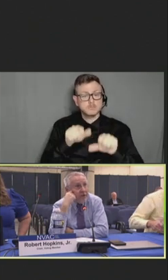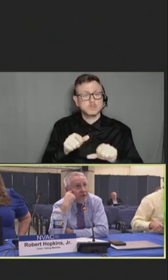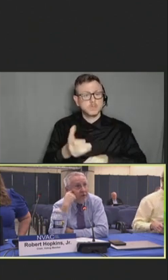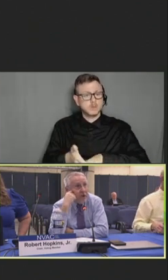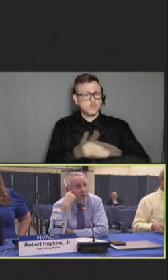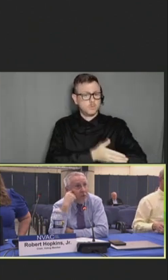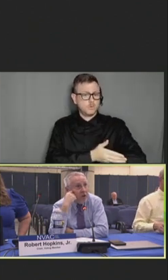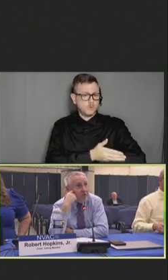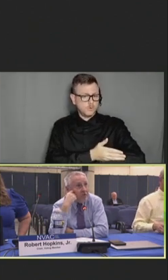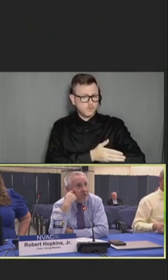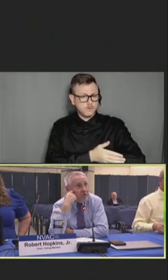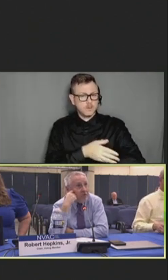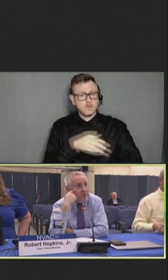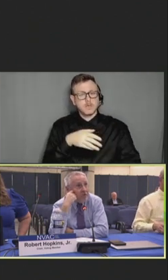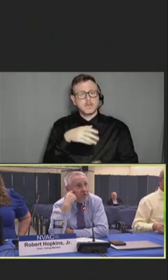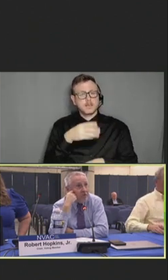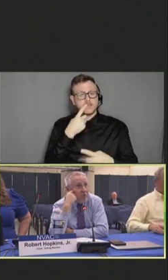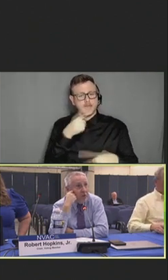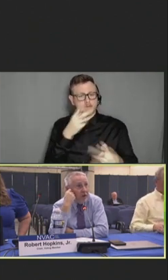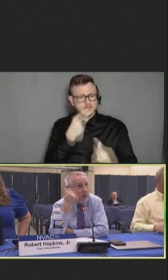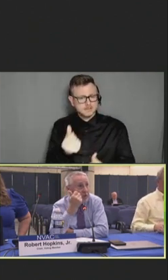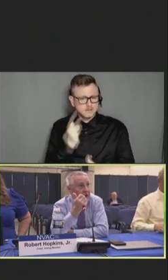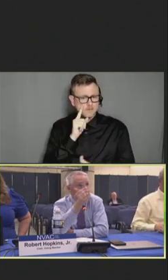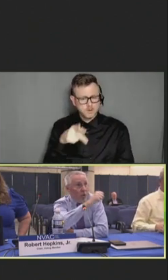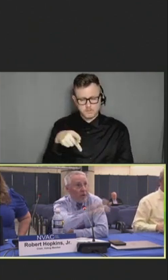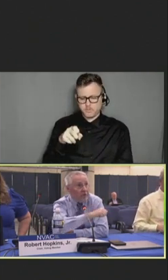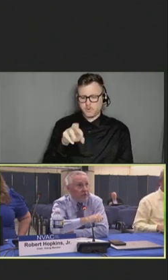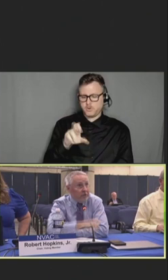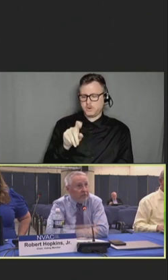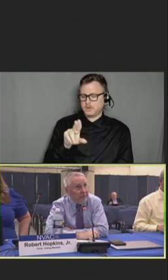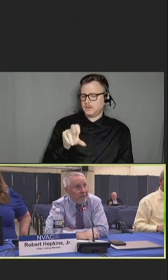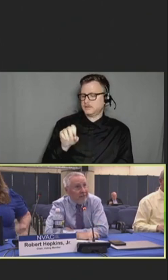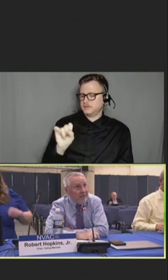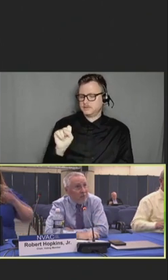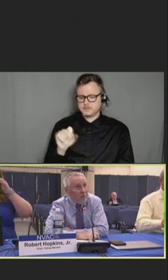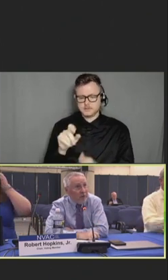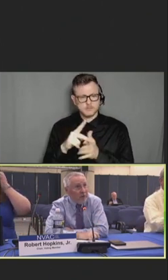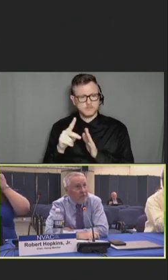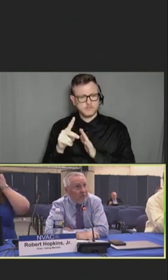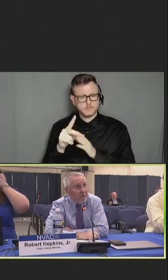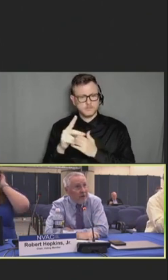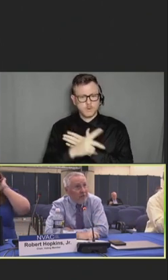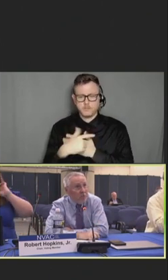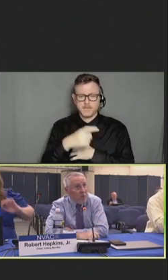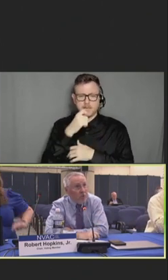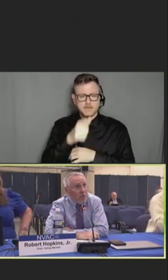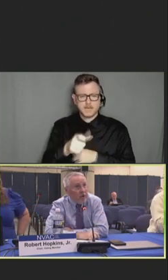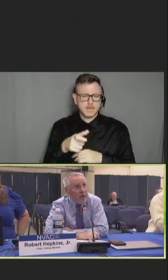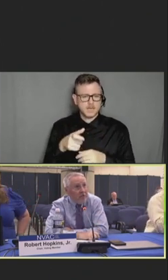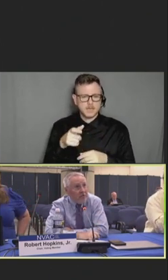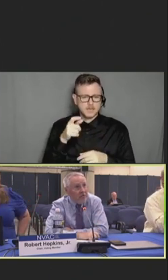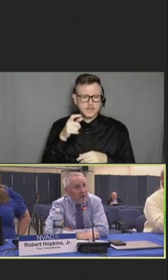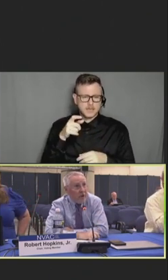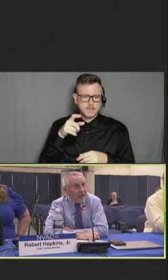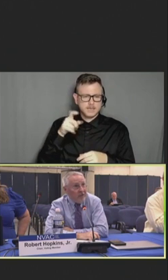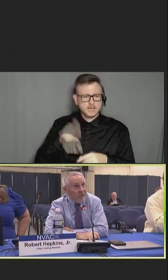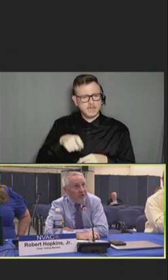of our pertussis vaccination program without going to the point of the more severe reactogenicity